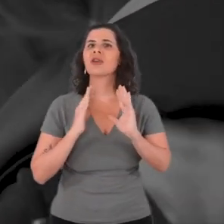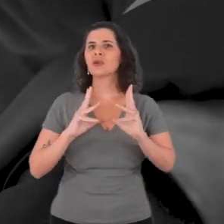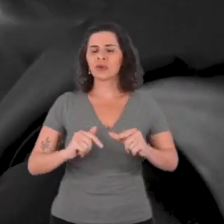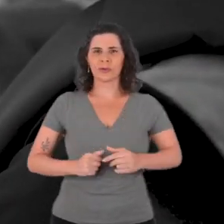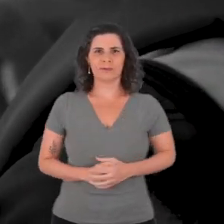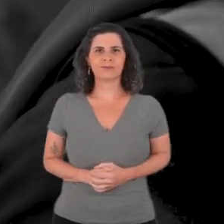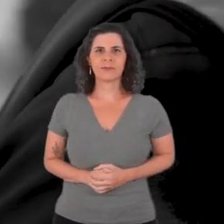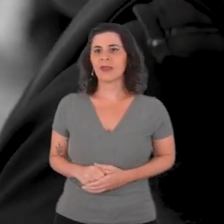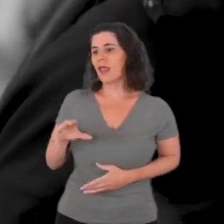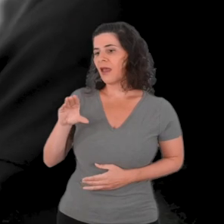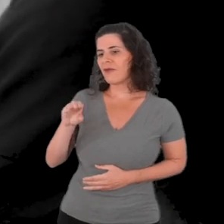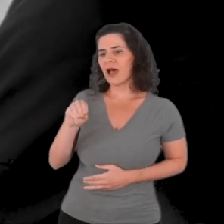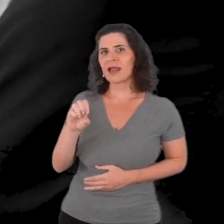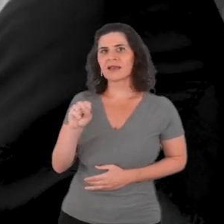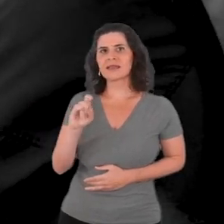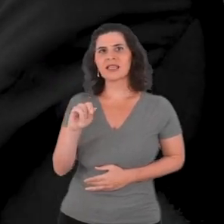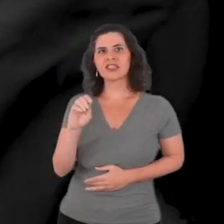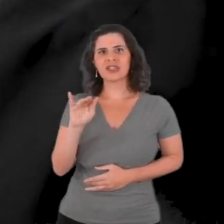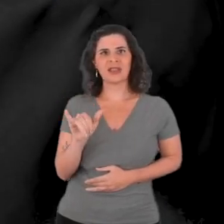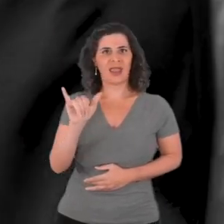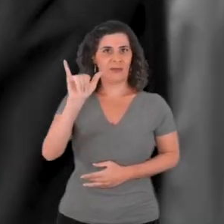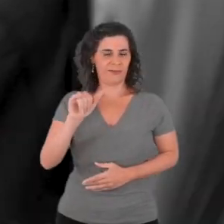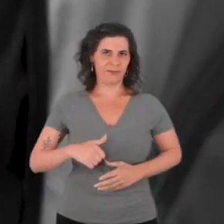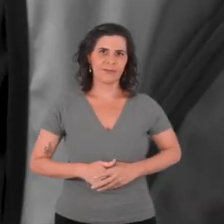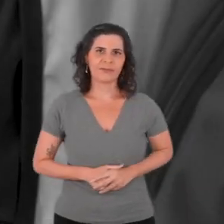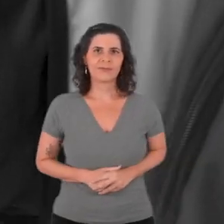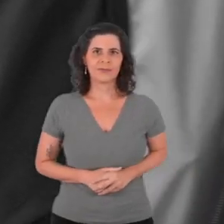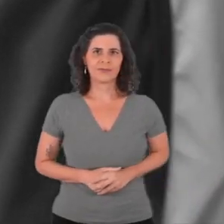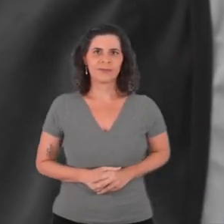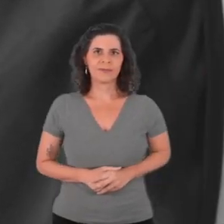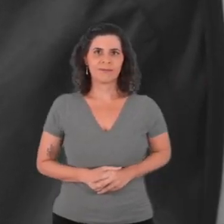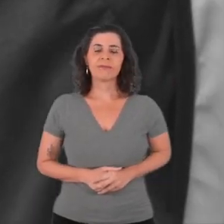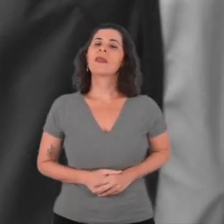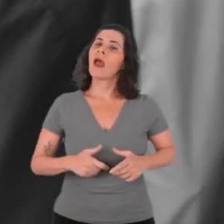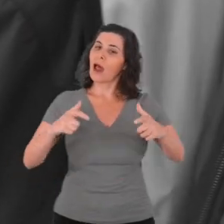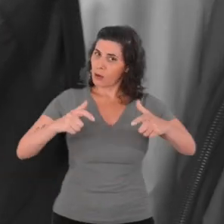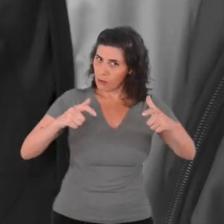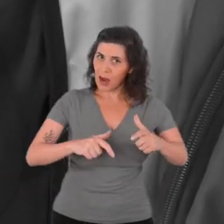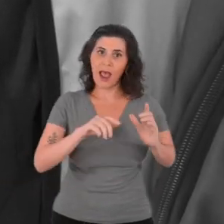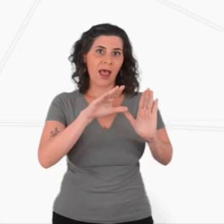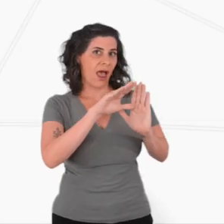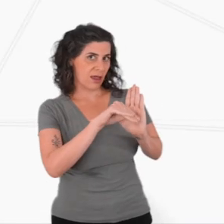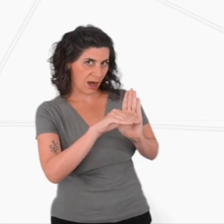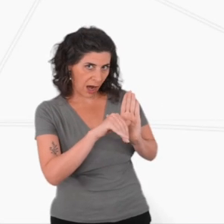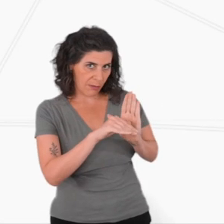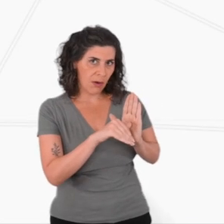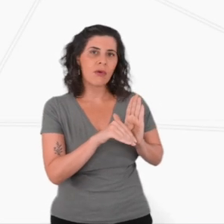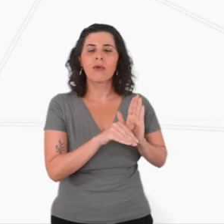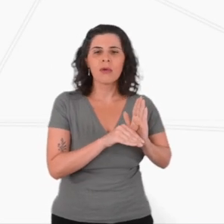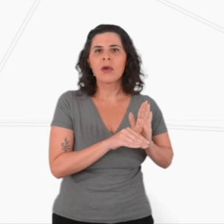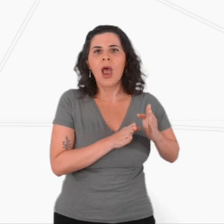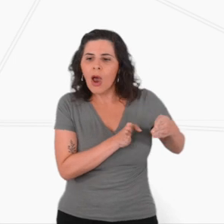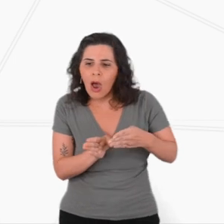[Participant Sidney Tobias says:] We are in the Anhangabaú Valley, beginning of the downtown route.